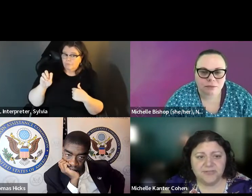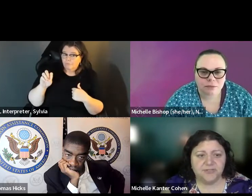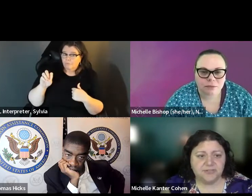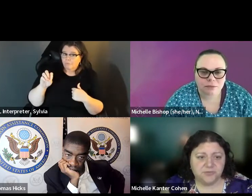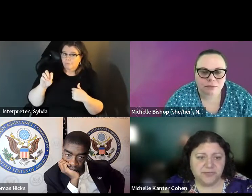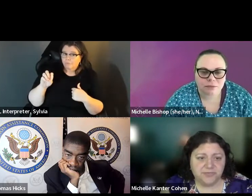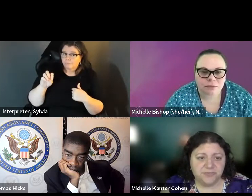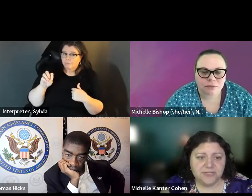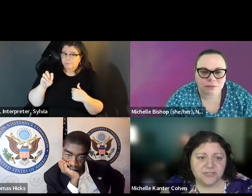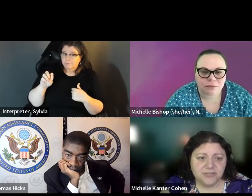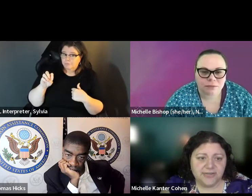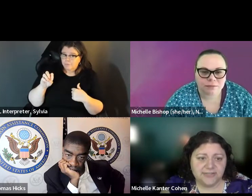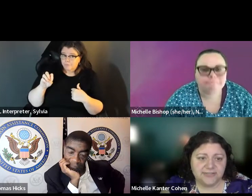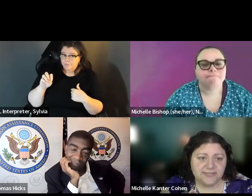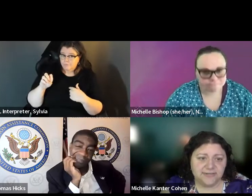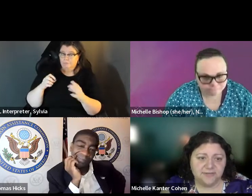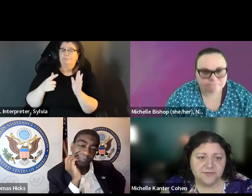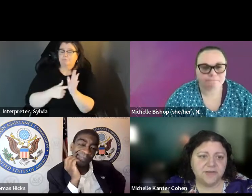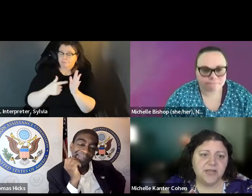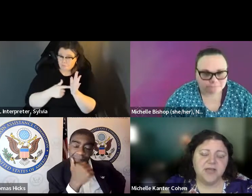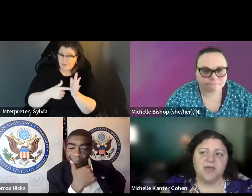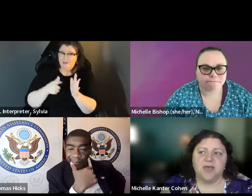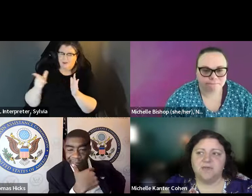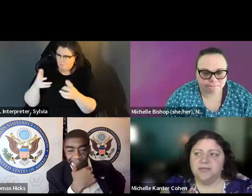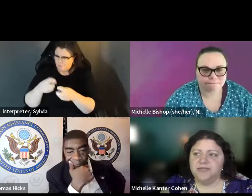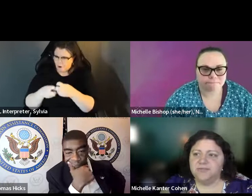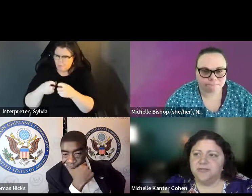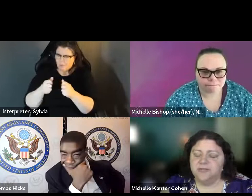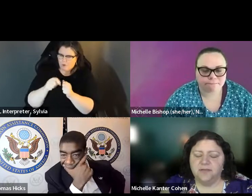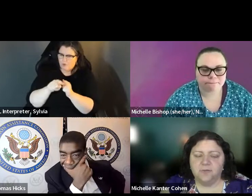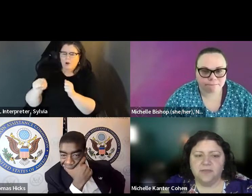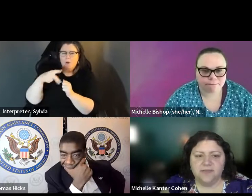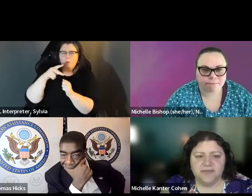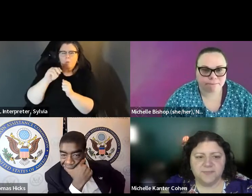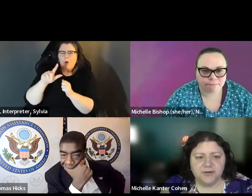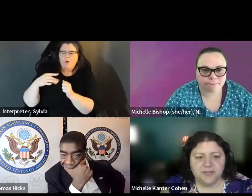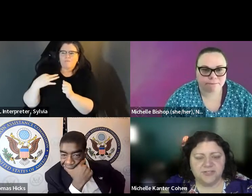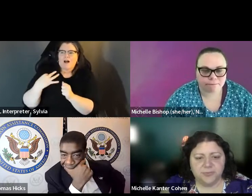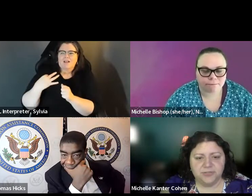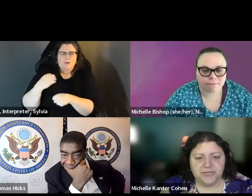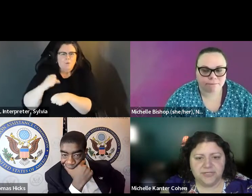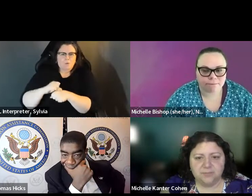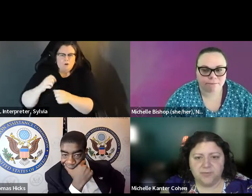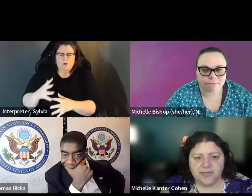» Michelle: There is Michelle Kanter Cohen. If I might also add, issues with poll workers can sometimes be addressed Yep: Yeah. This is Michelle Kander coming, If I might also add that issues with Poll workers, can also sometimes be addressed through election protection. 8, 6, 6.